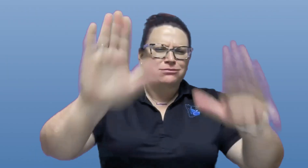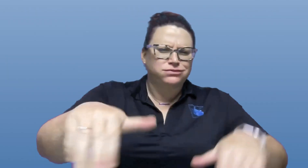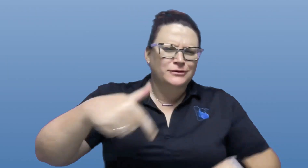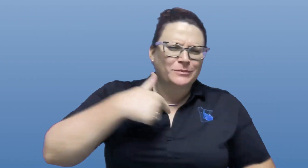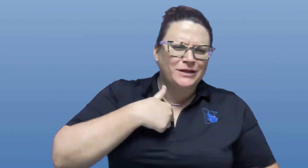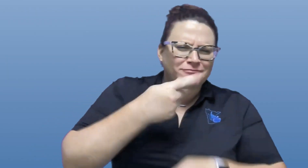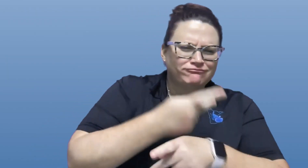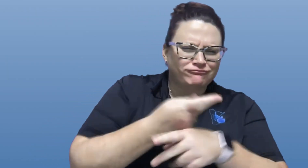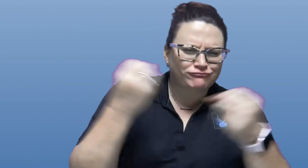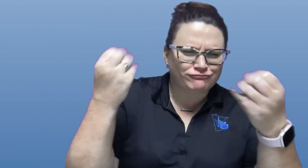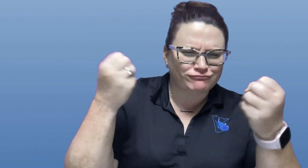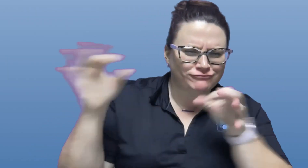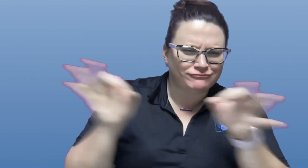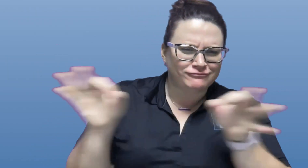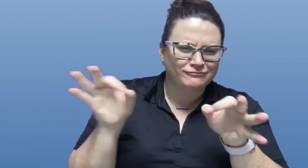Let me take care of it!